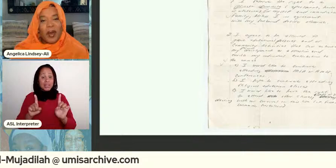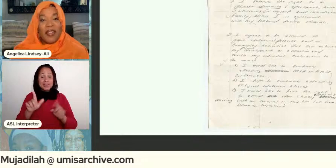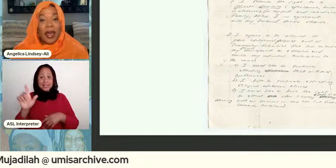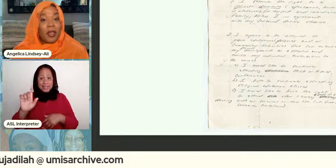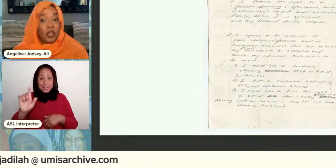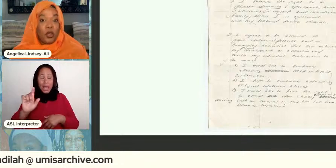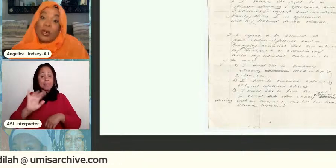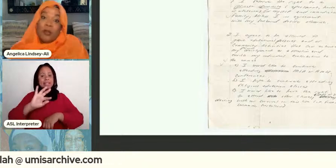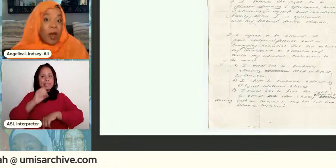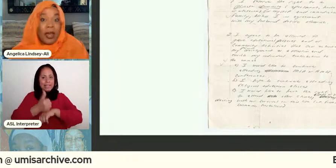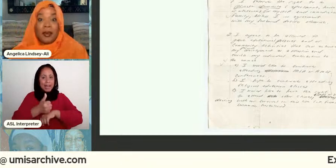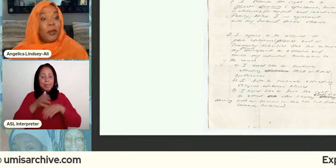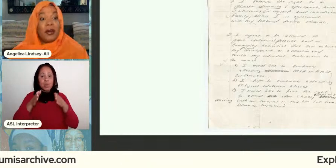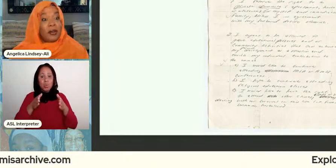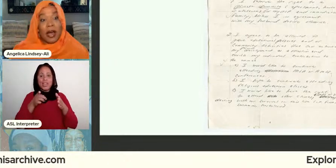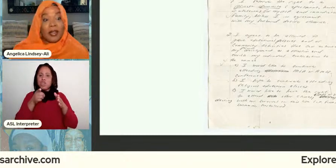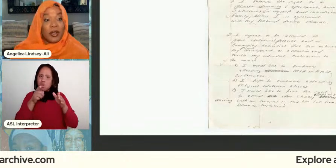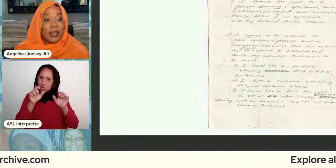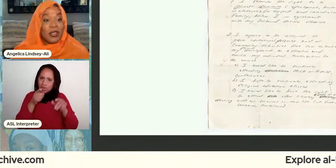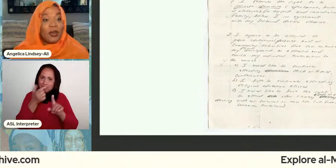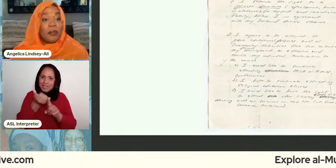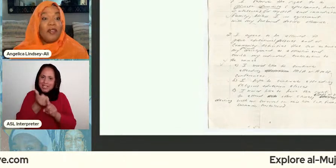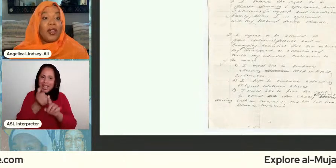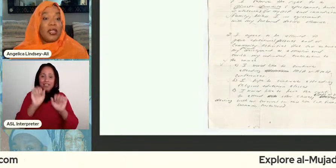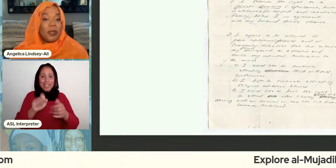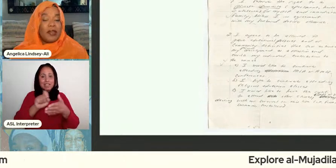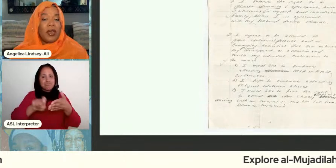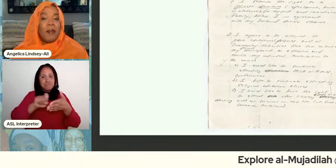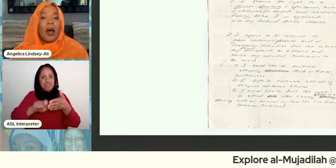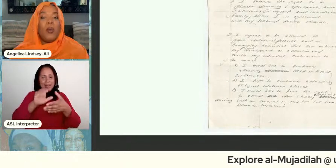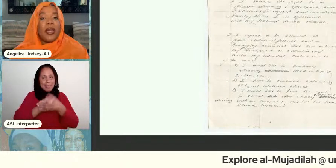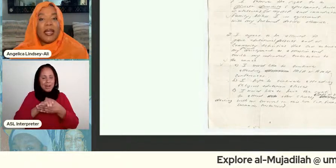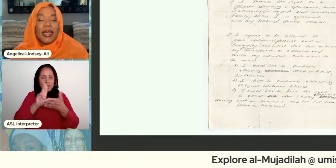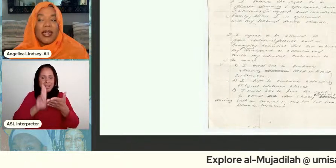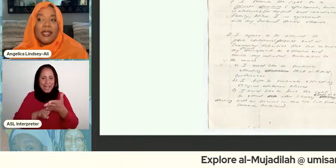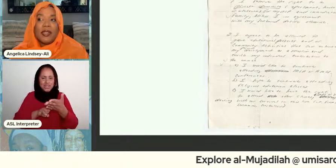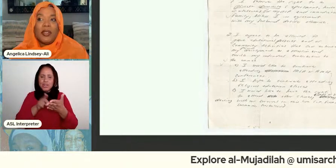way that you can write your marital contract and you can be very specific about what it is